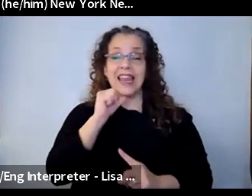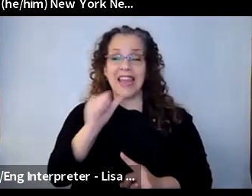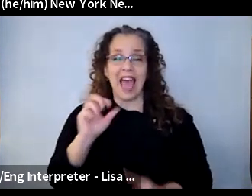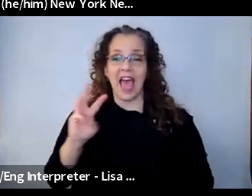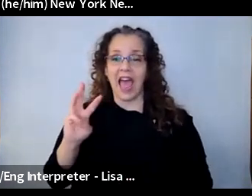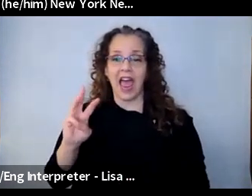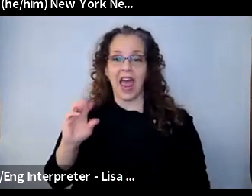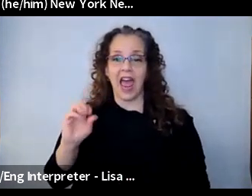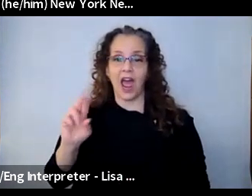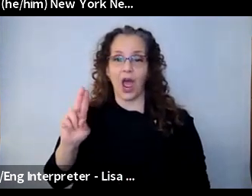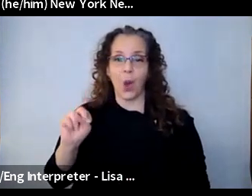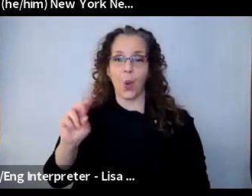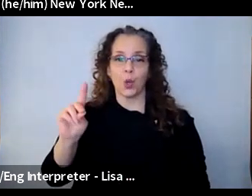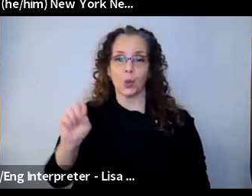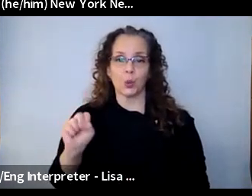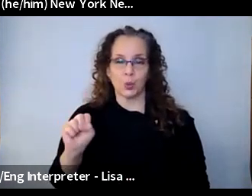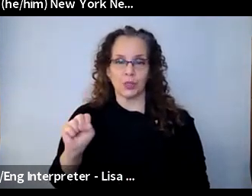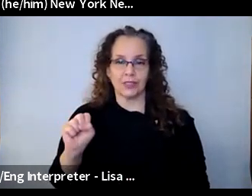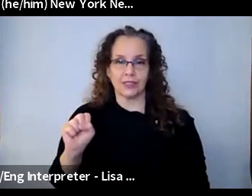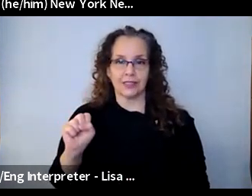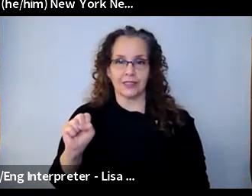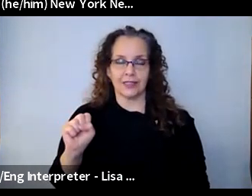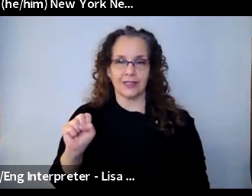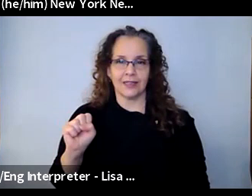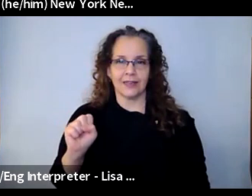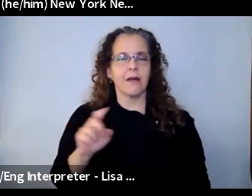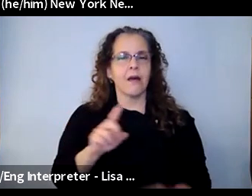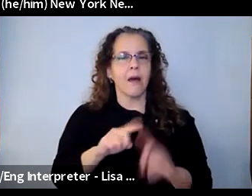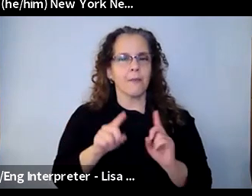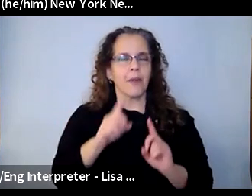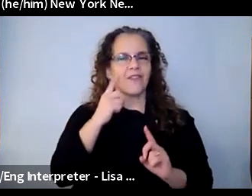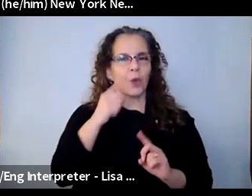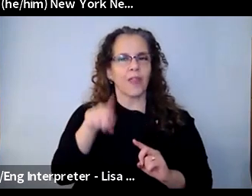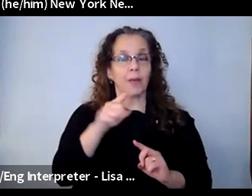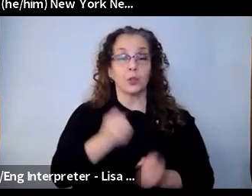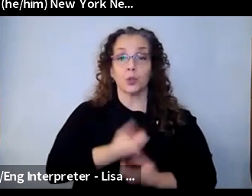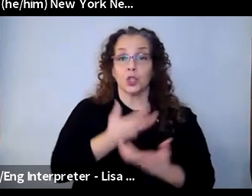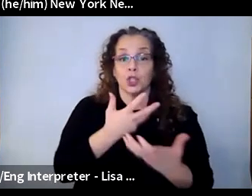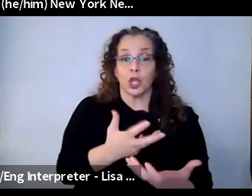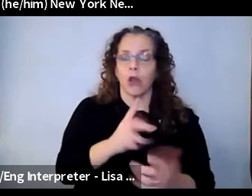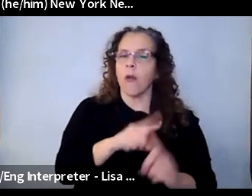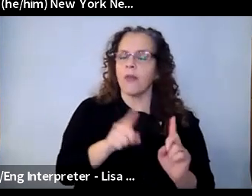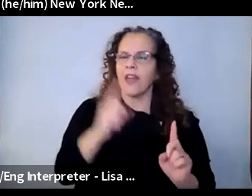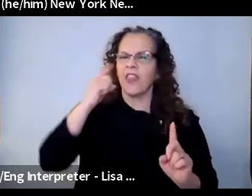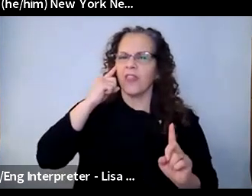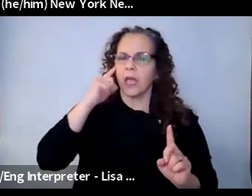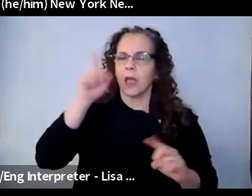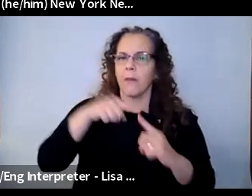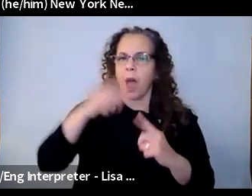want to share, but certainly that they reflect on why is it that they're sharing something, and hopefully, that they're sharing something because they've done some amount of